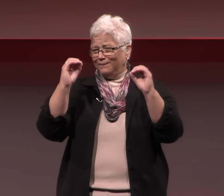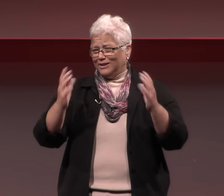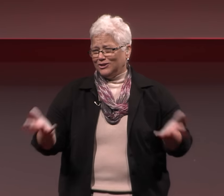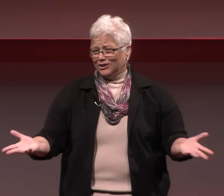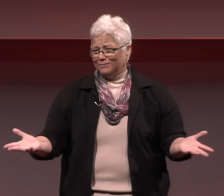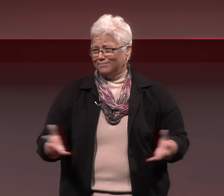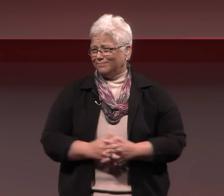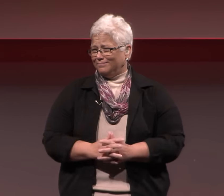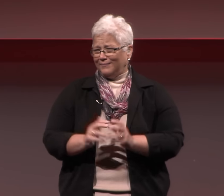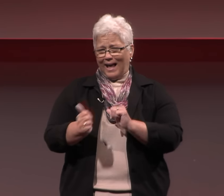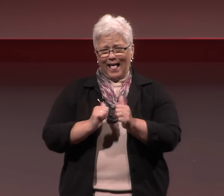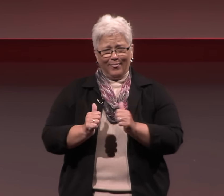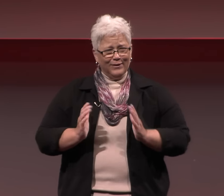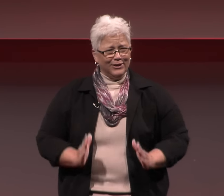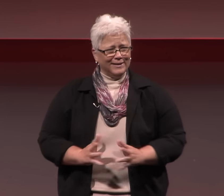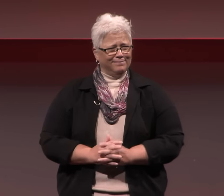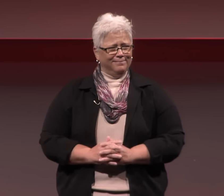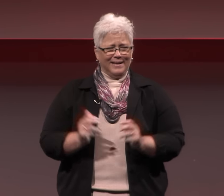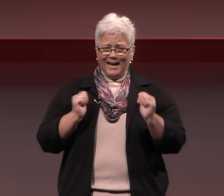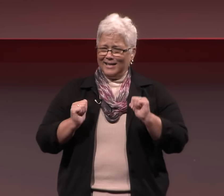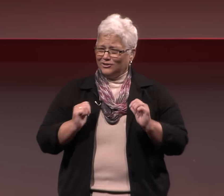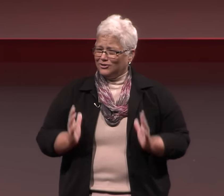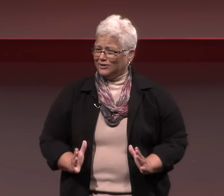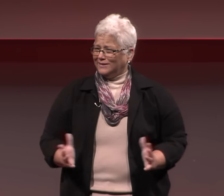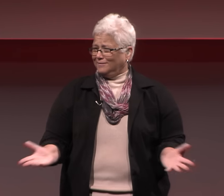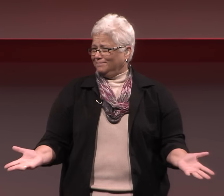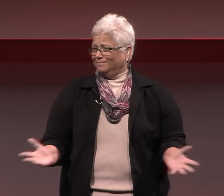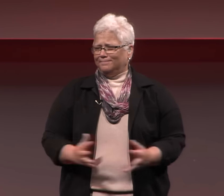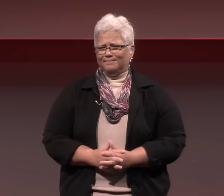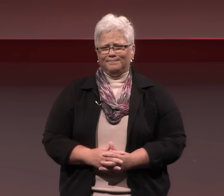college professors, athletes, actors -